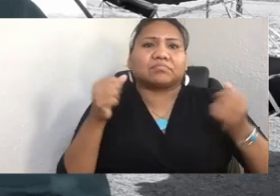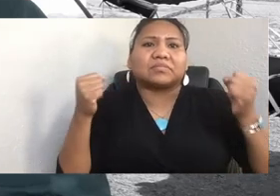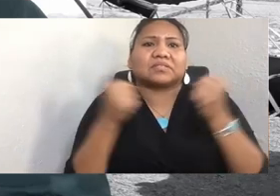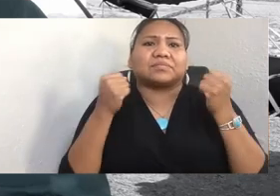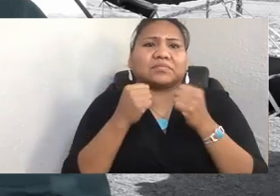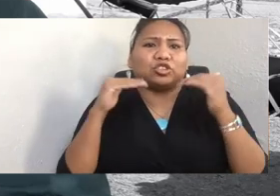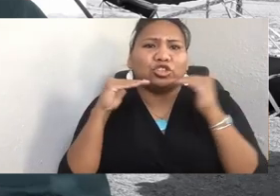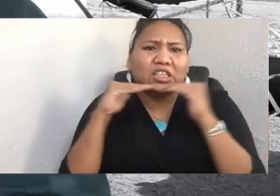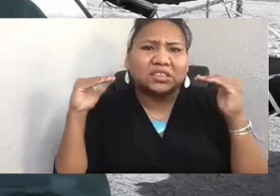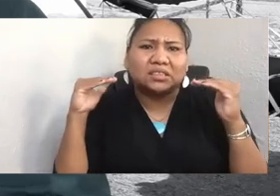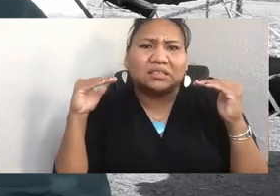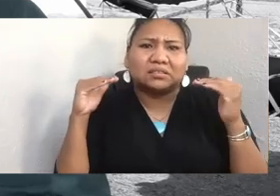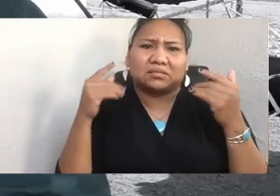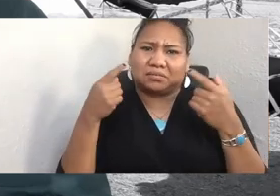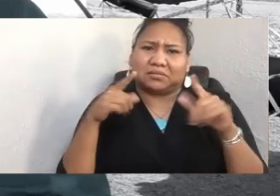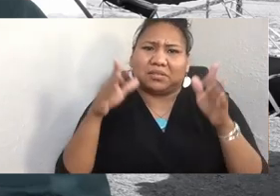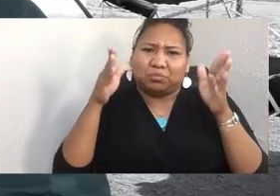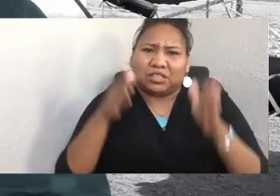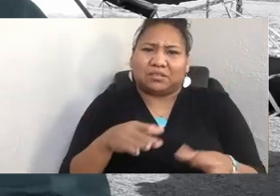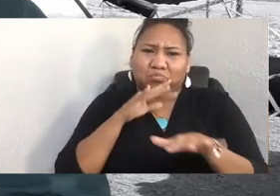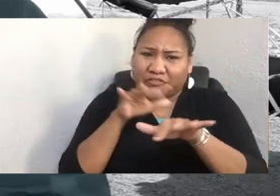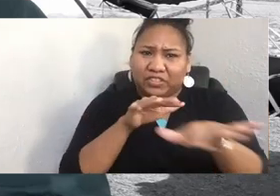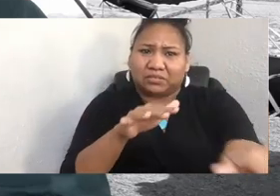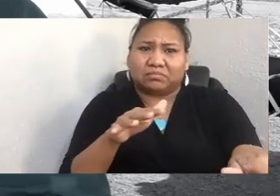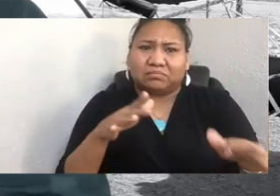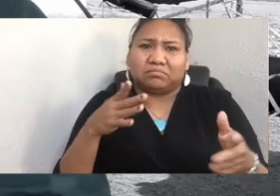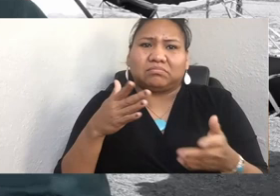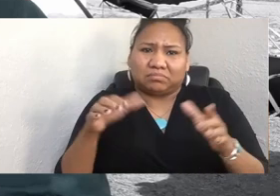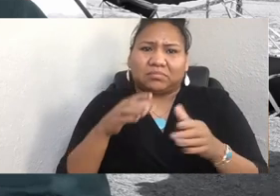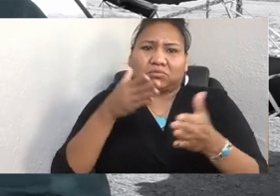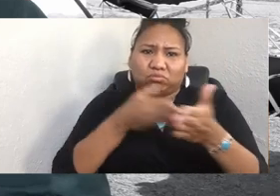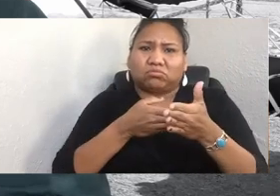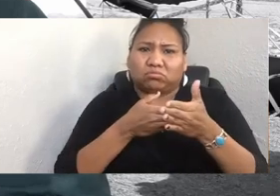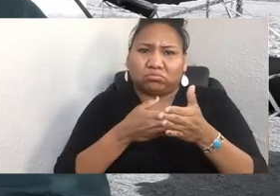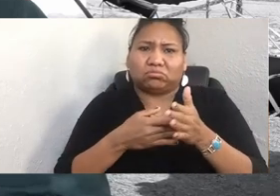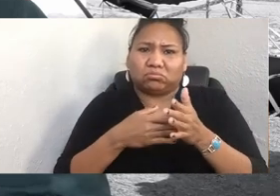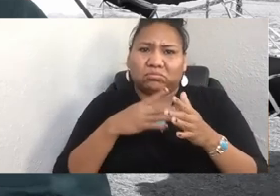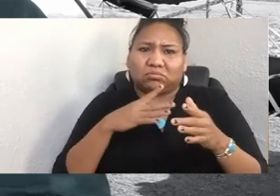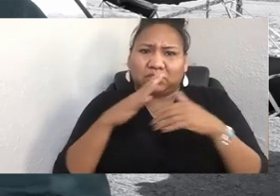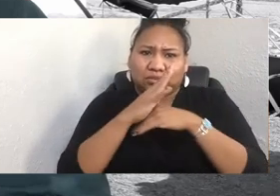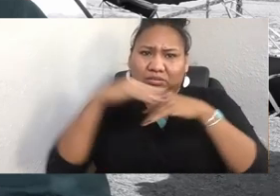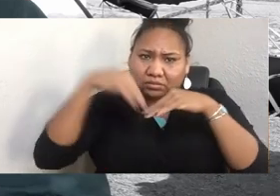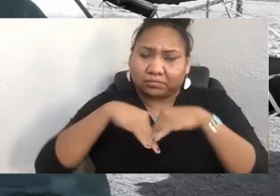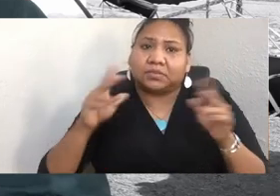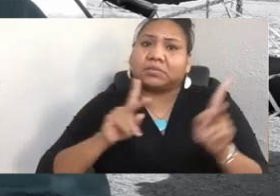has been done to its indigenous peoples. Colin says, quote, "the water feeds